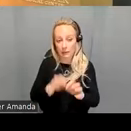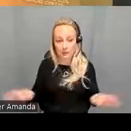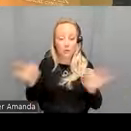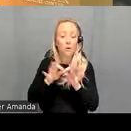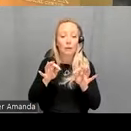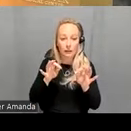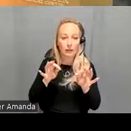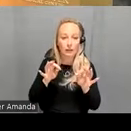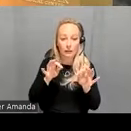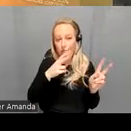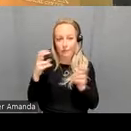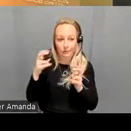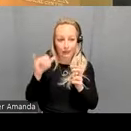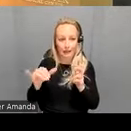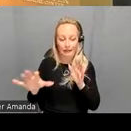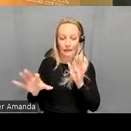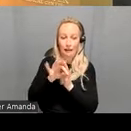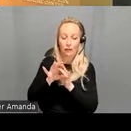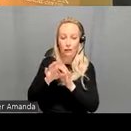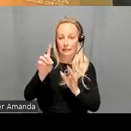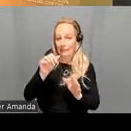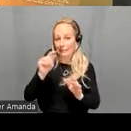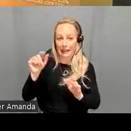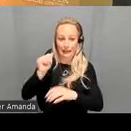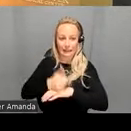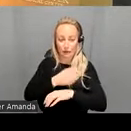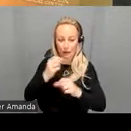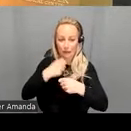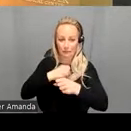from the discovery data set and you could make accurate predictions about what group they belong